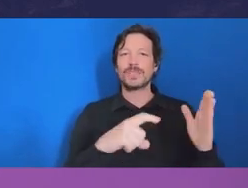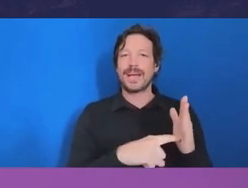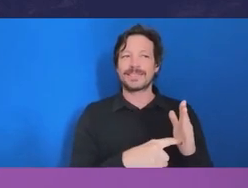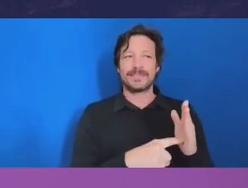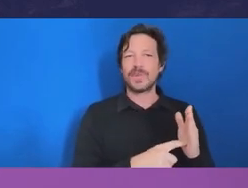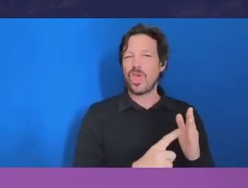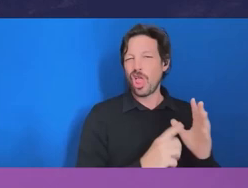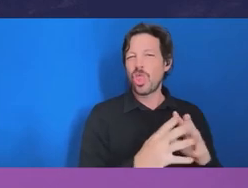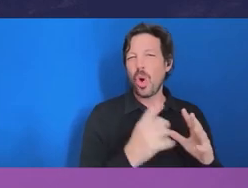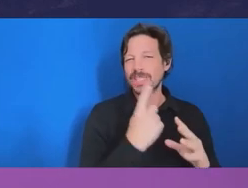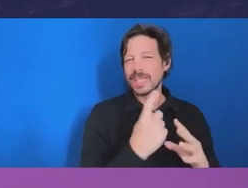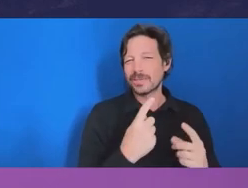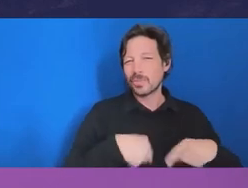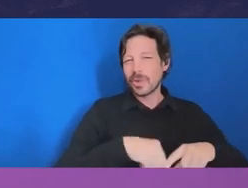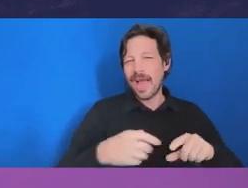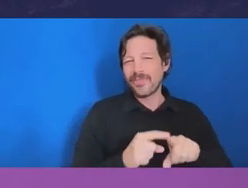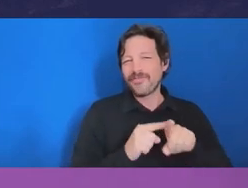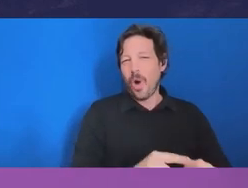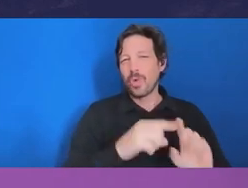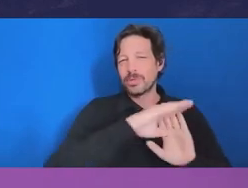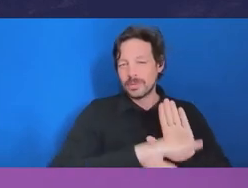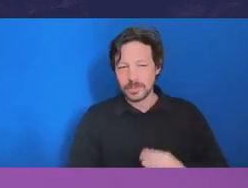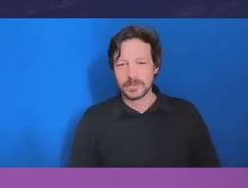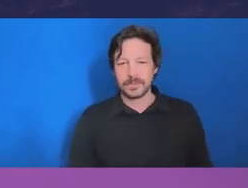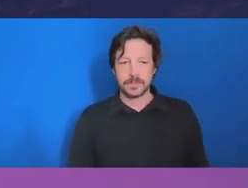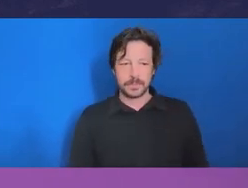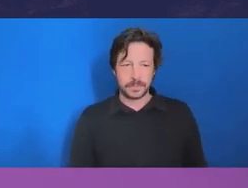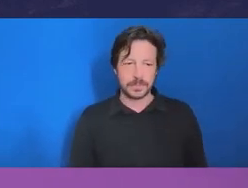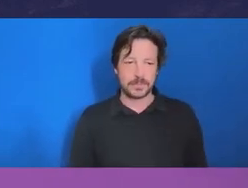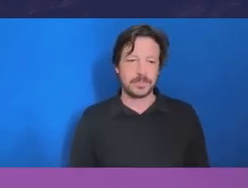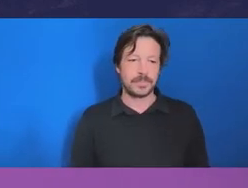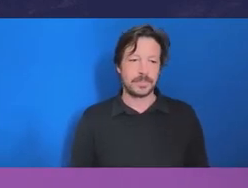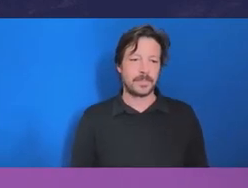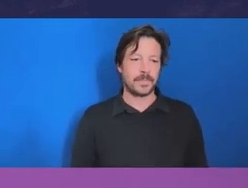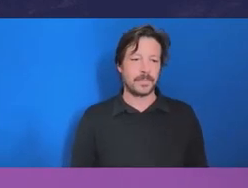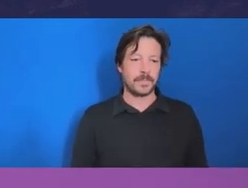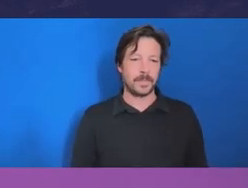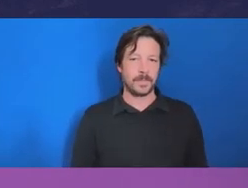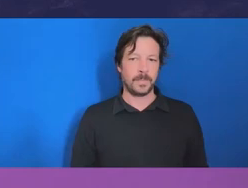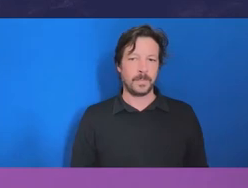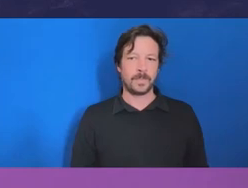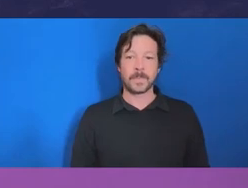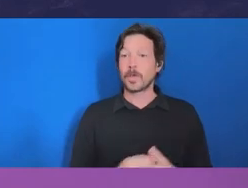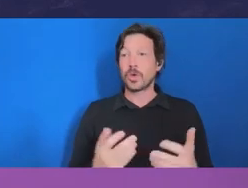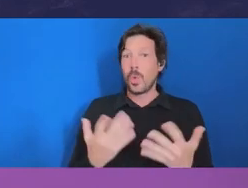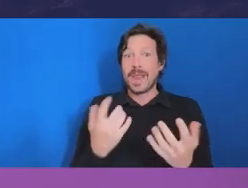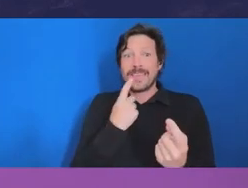and that IBAC applies when it's considering it's its own assessments. So give us whatever you can do to support